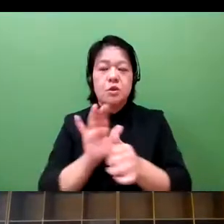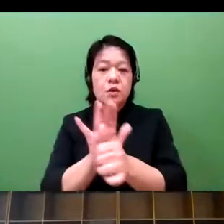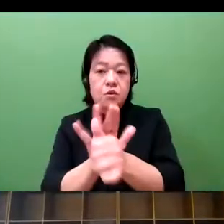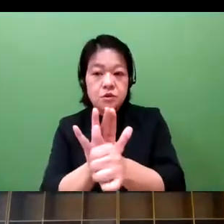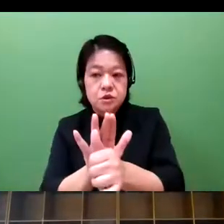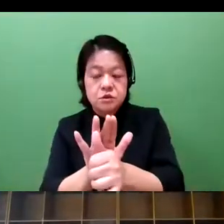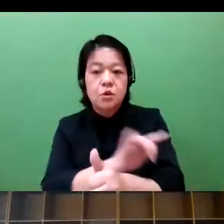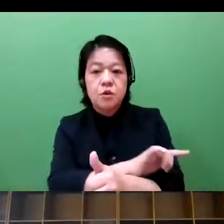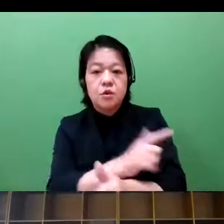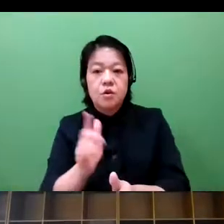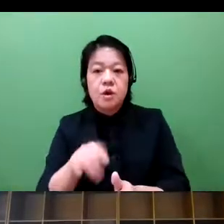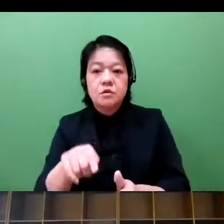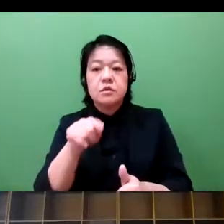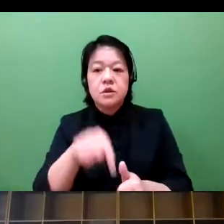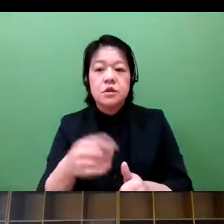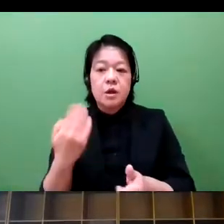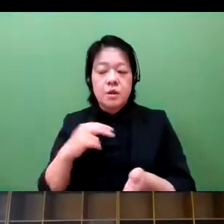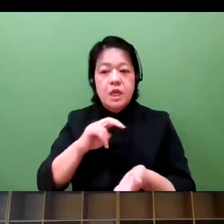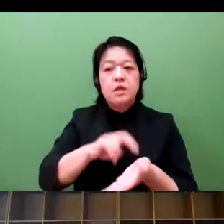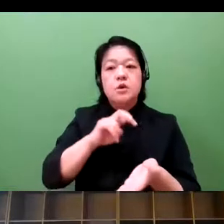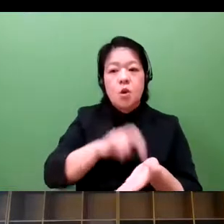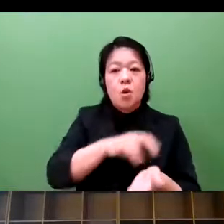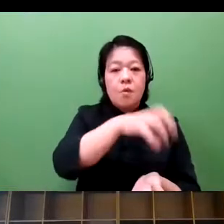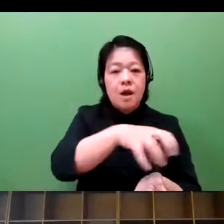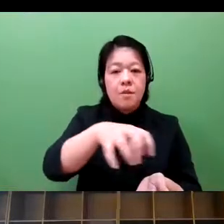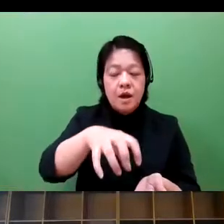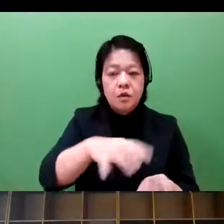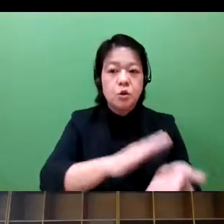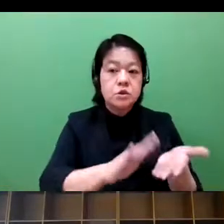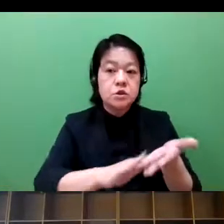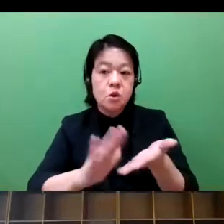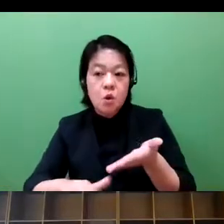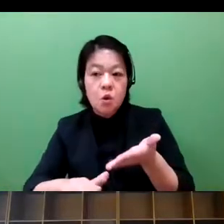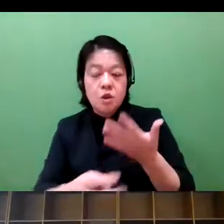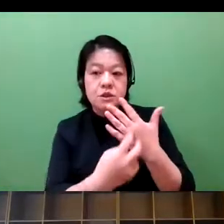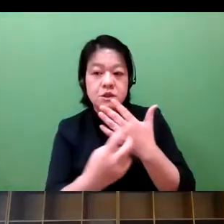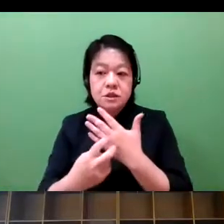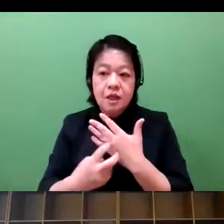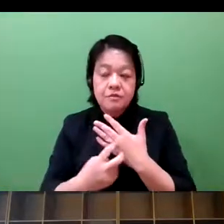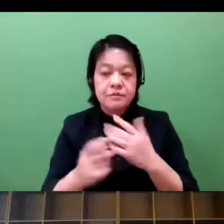the government's guidance and promotion because